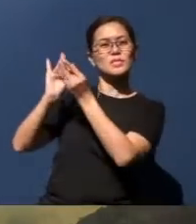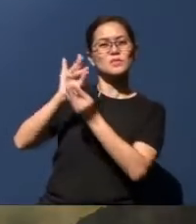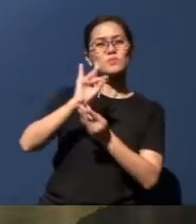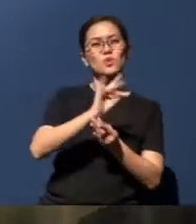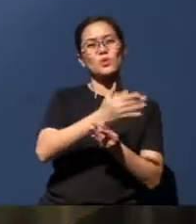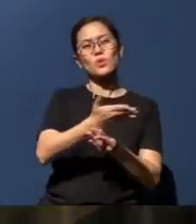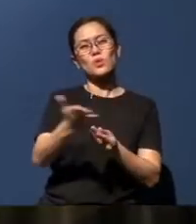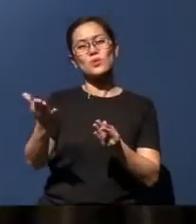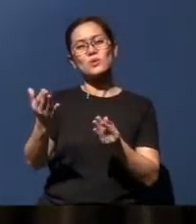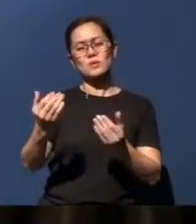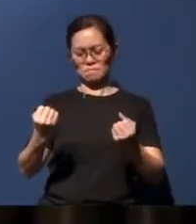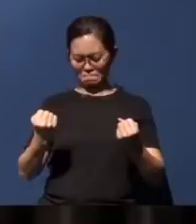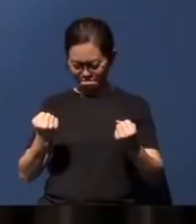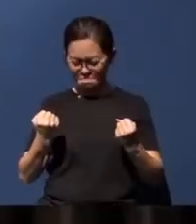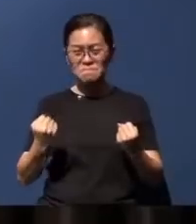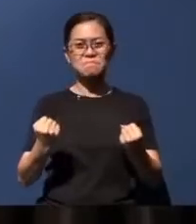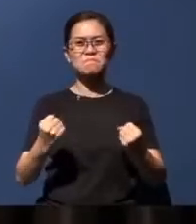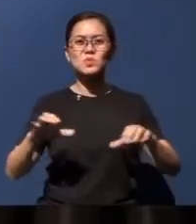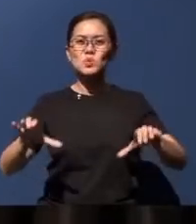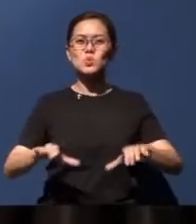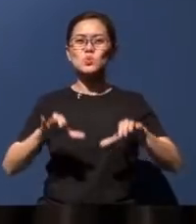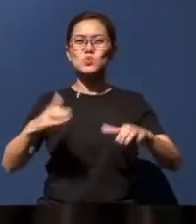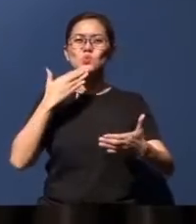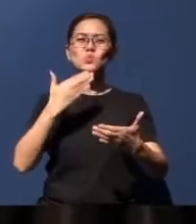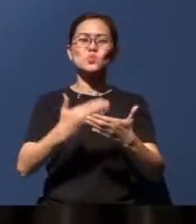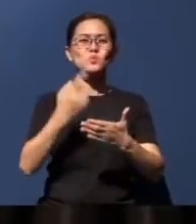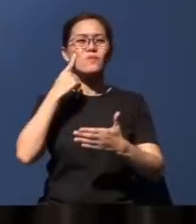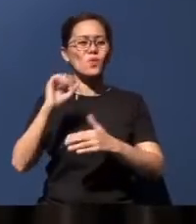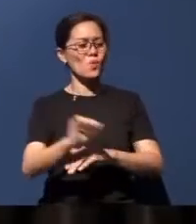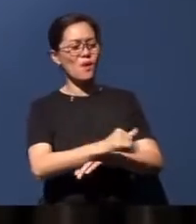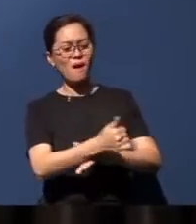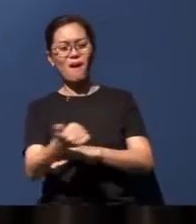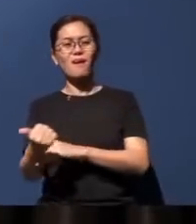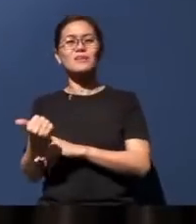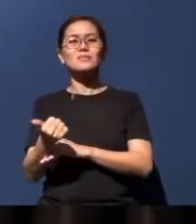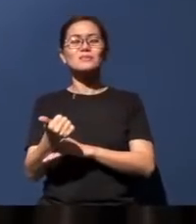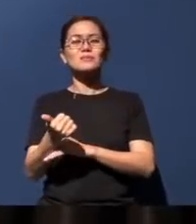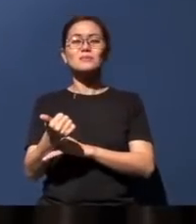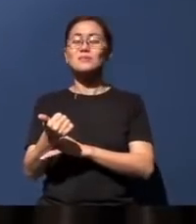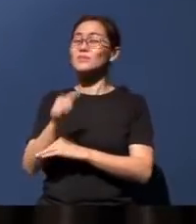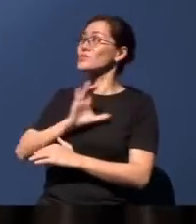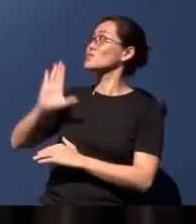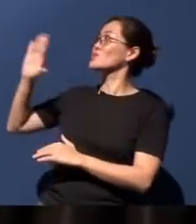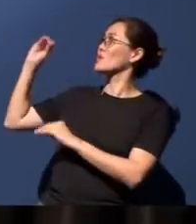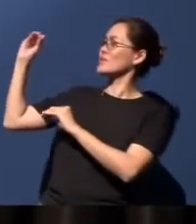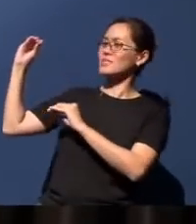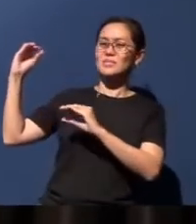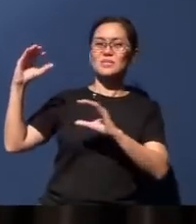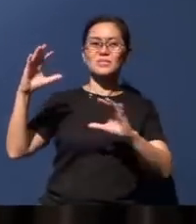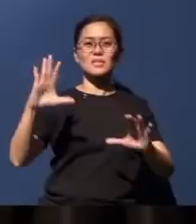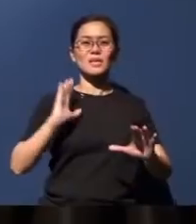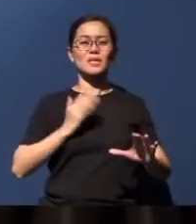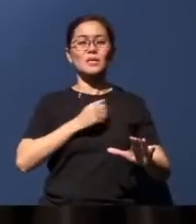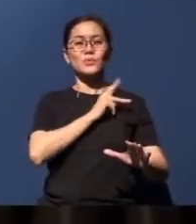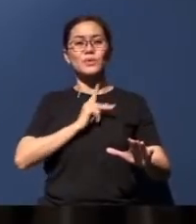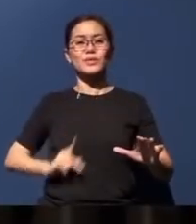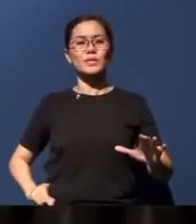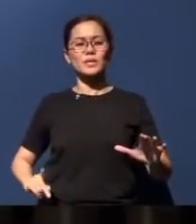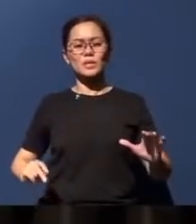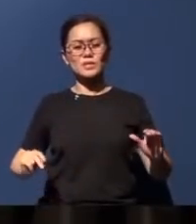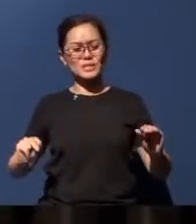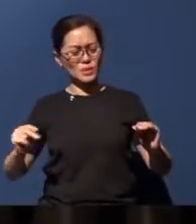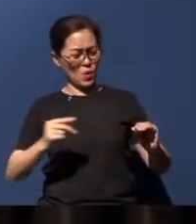emboldened to do good to others. May the light of Christ our King overshadow the evil in this world